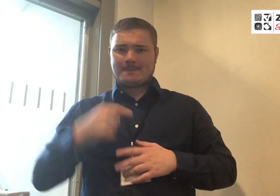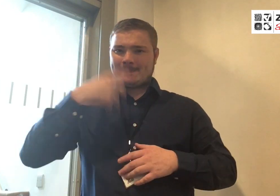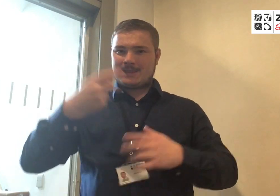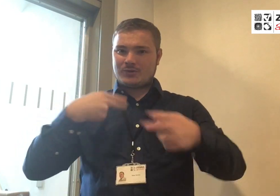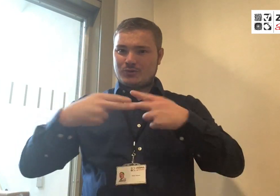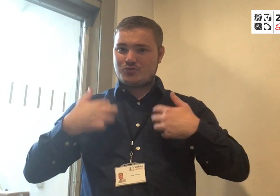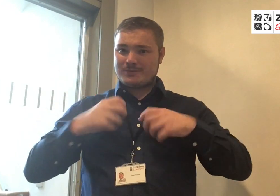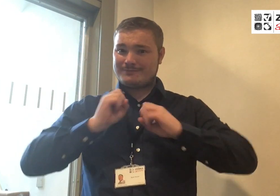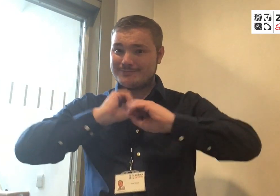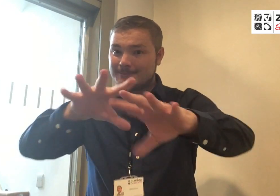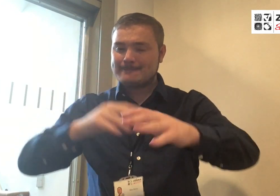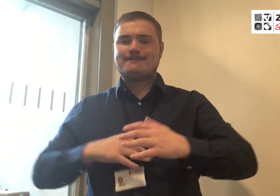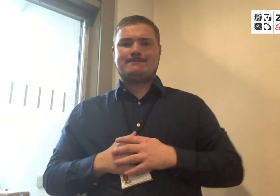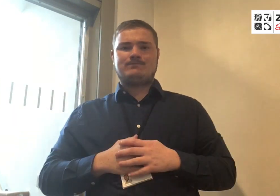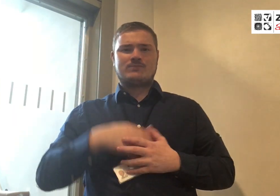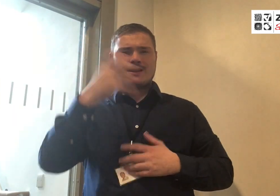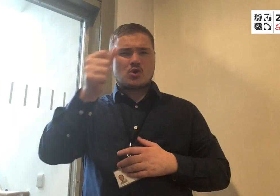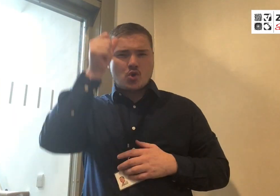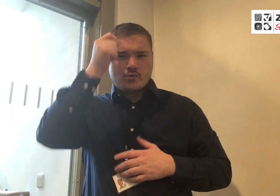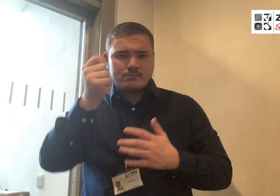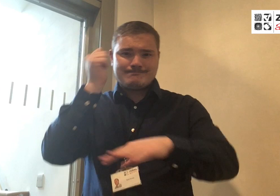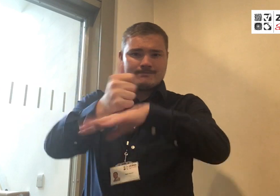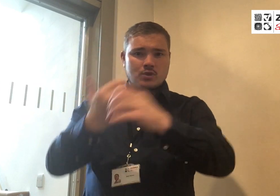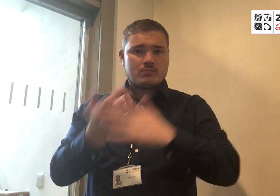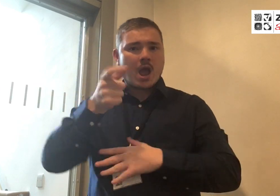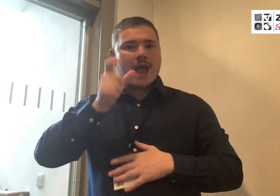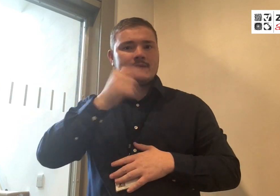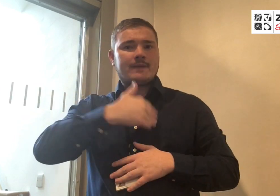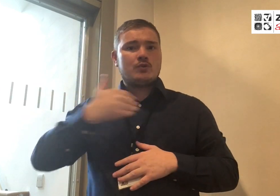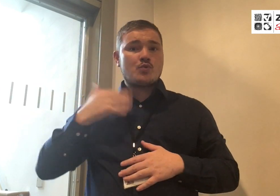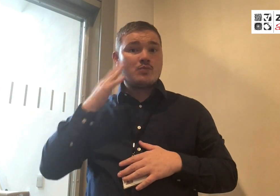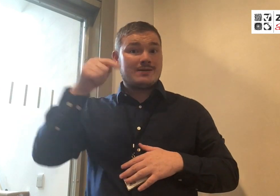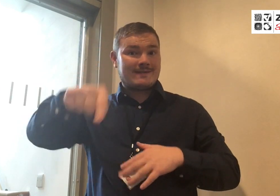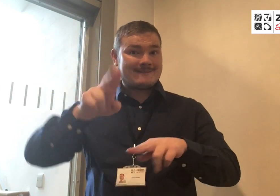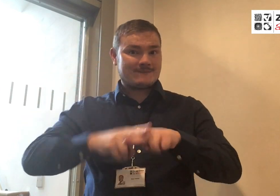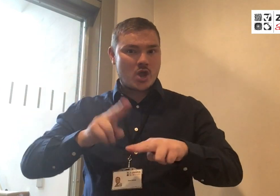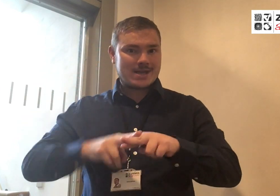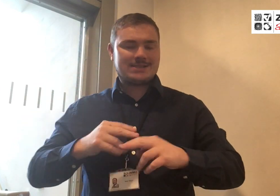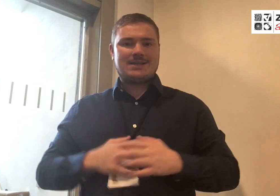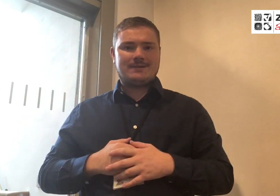I have some news for you about our new coffee mornings, every two weeks, starting from Friday.